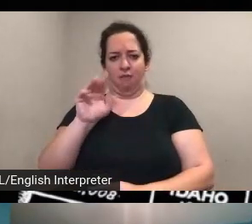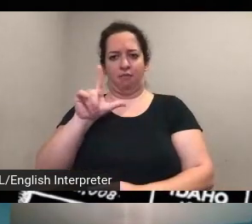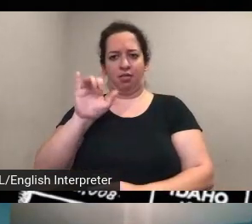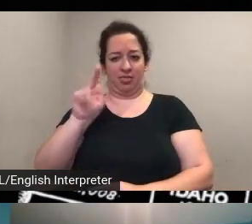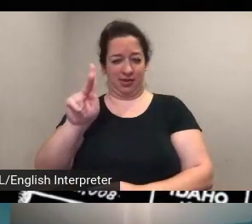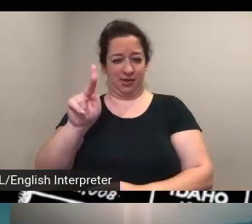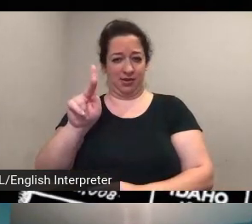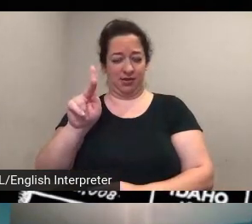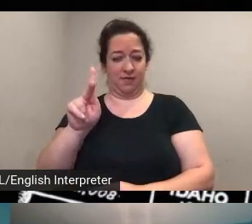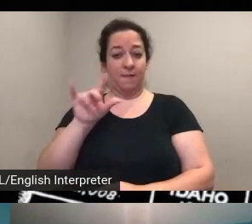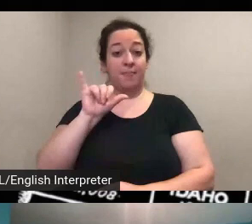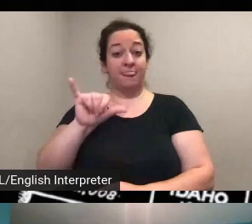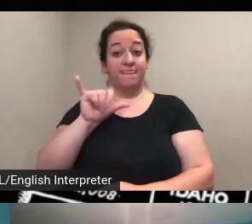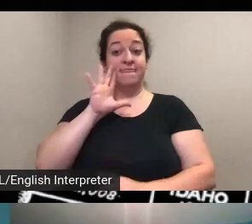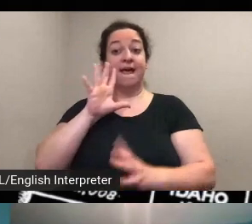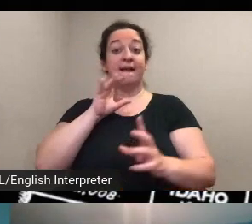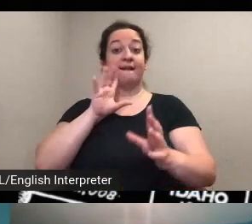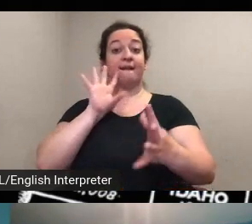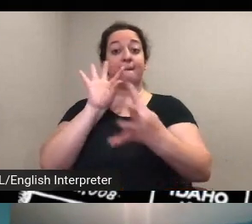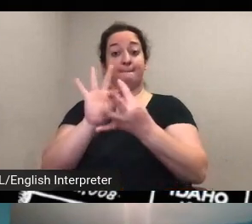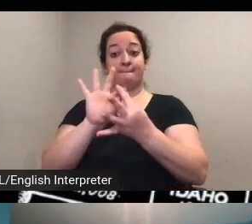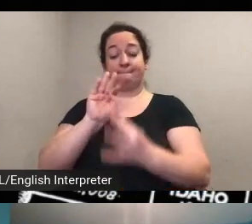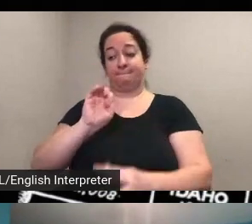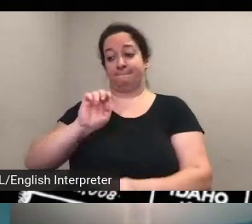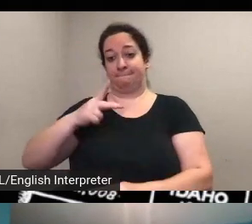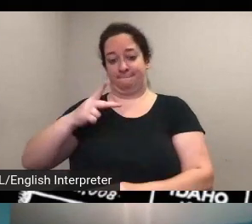view the connections map it's going to be that last